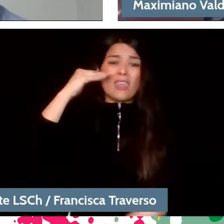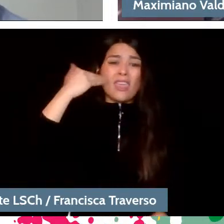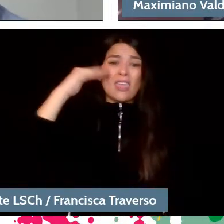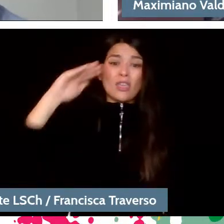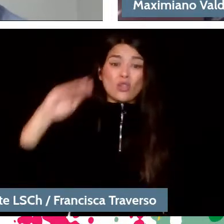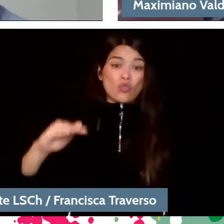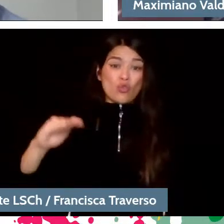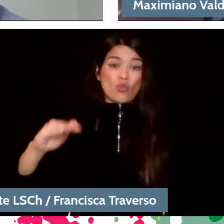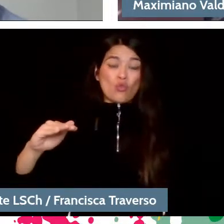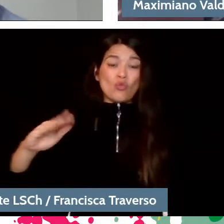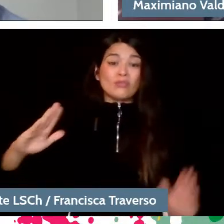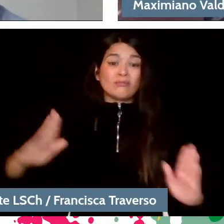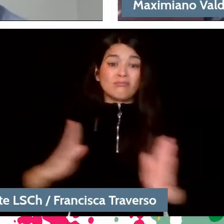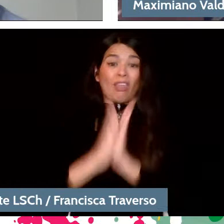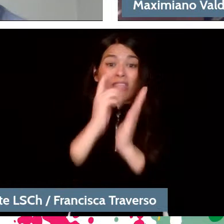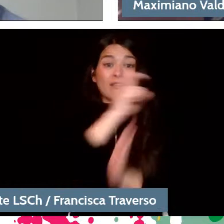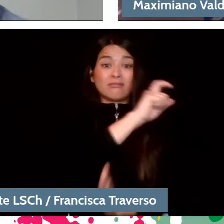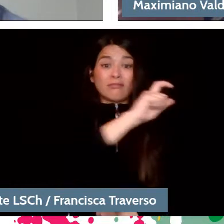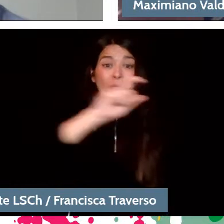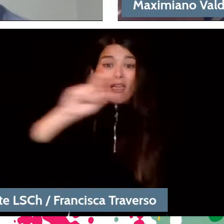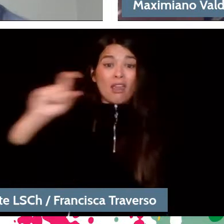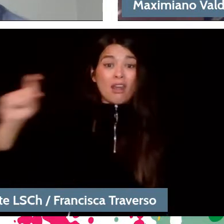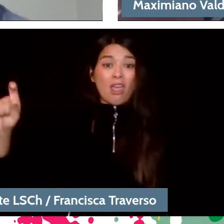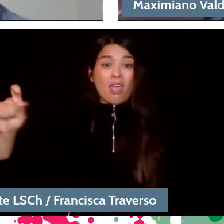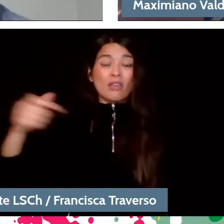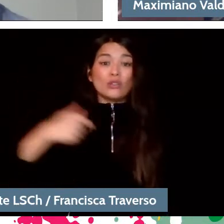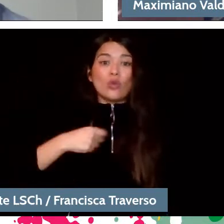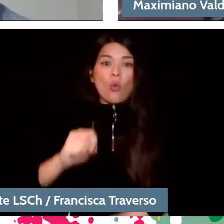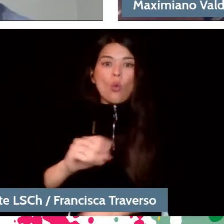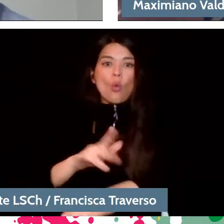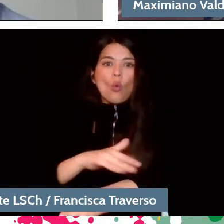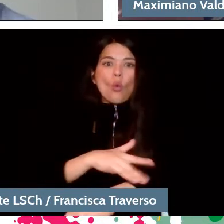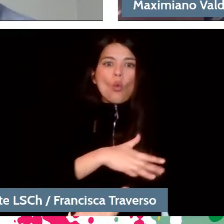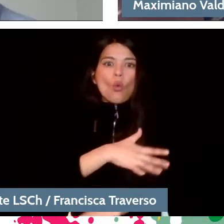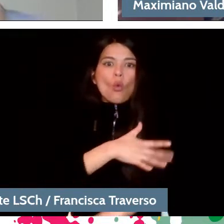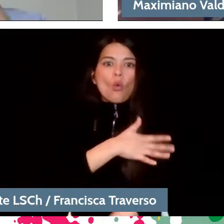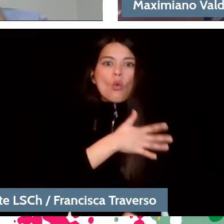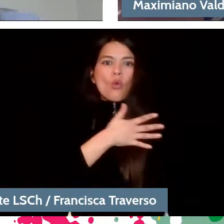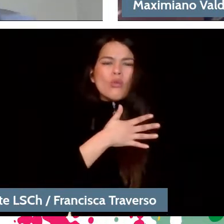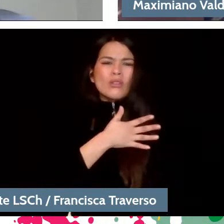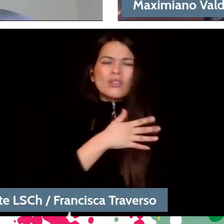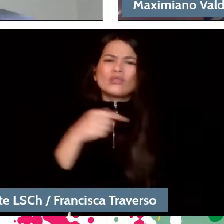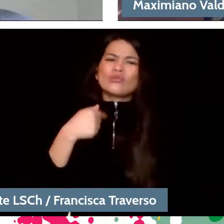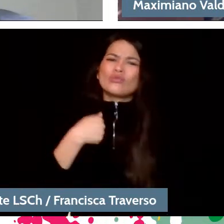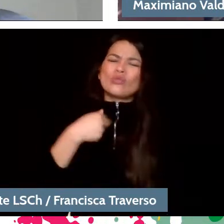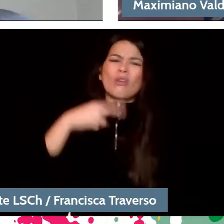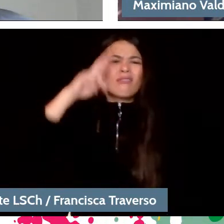and I remember that it caused me a lot of emotion. I later reconsidered, why do they produce emotion?